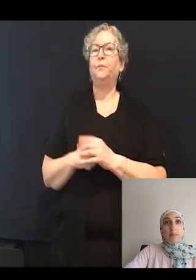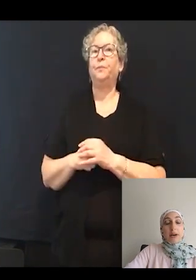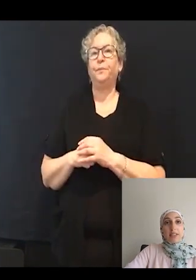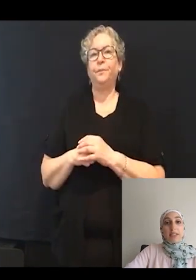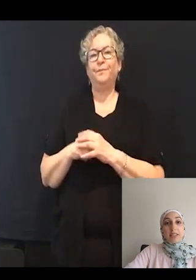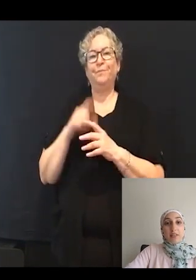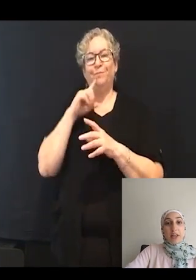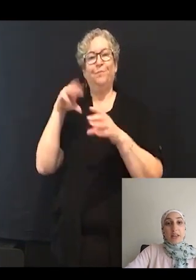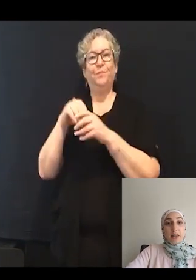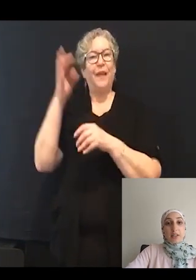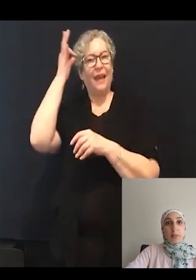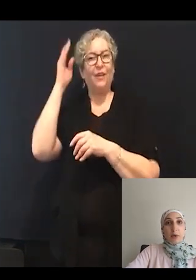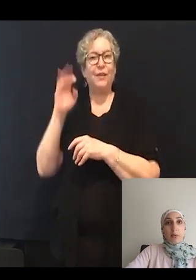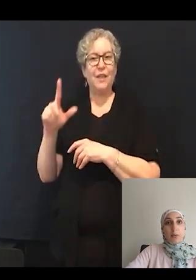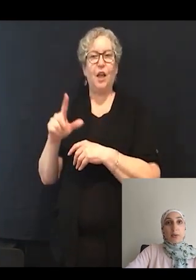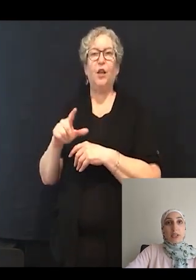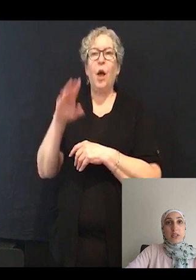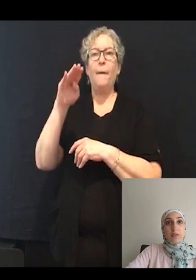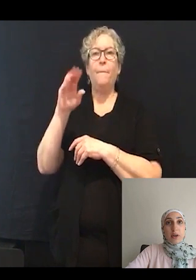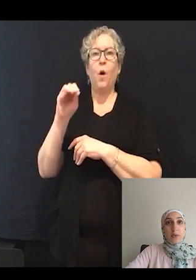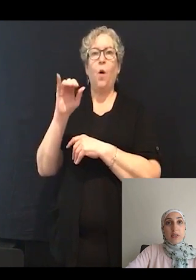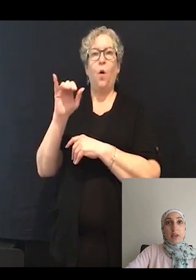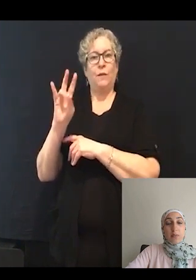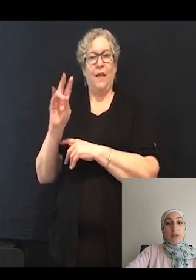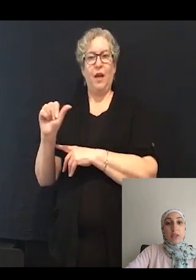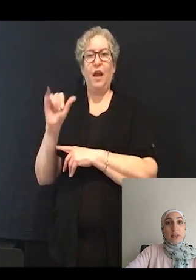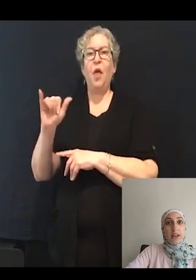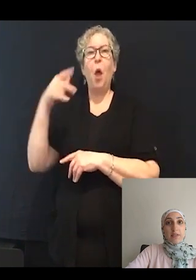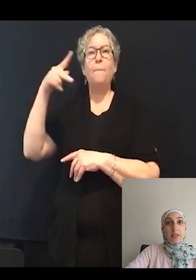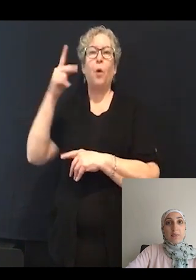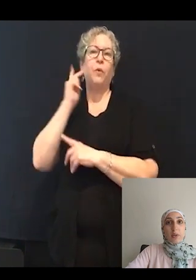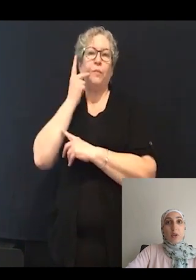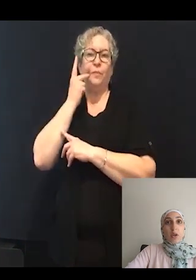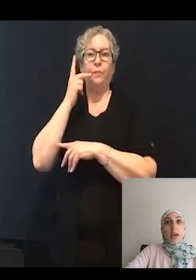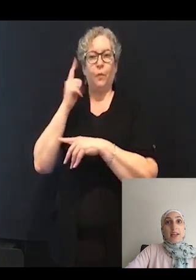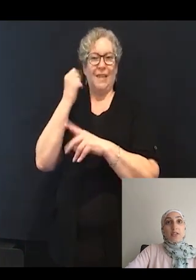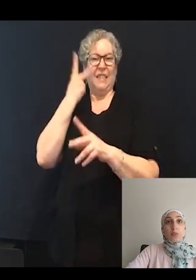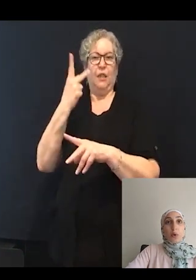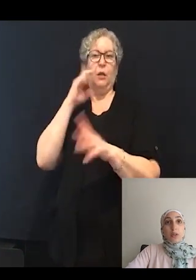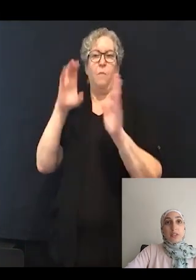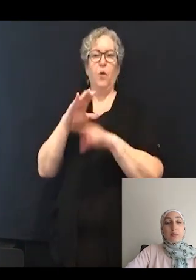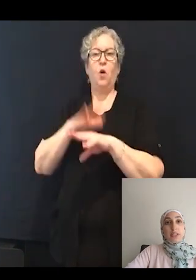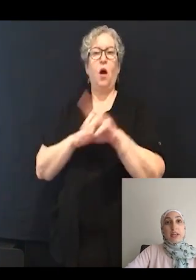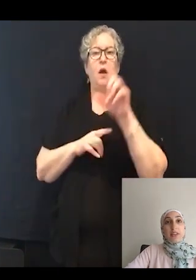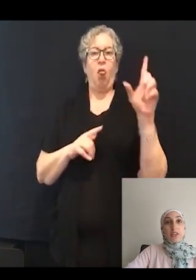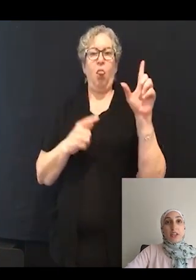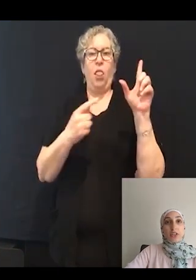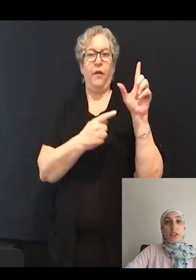Myosin VIIA is a purple protein found in the image on the left and its role is to maintain the tension